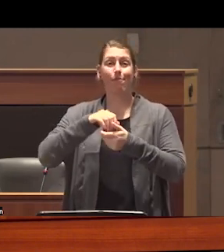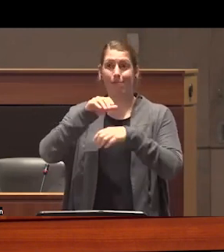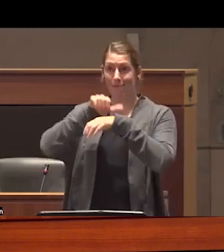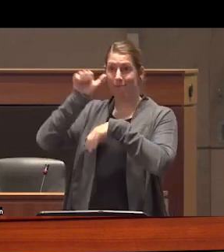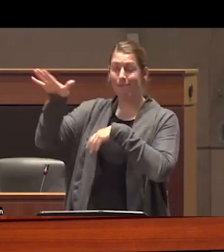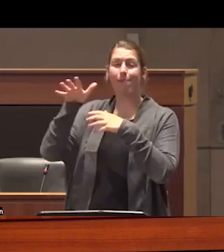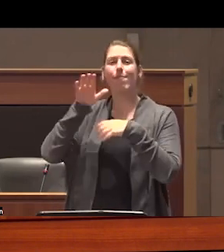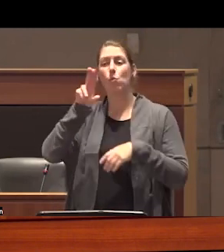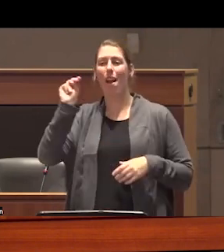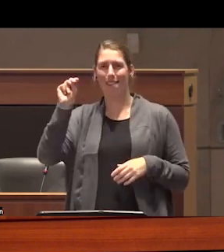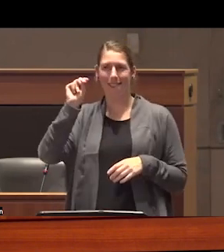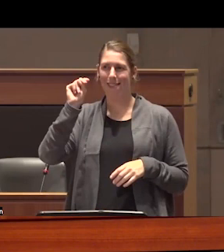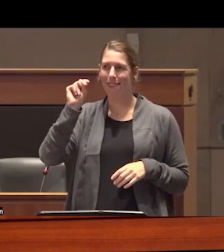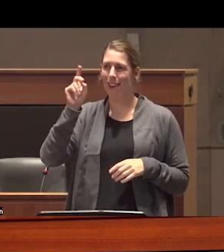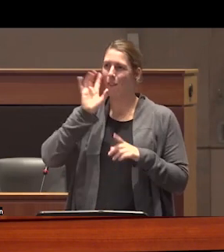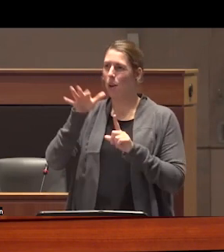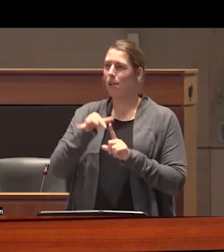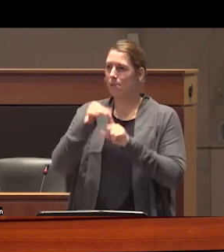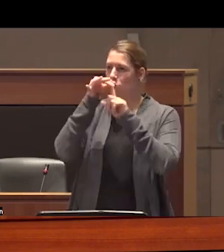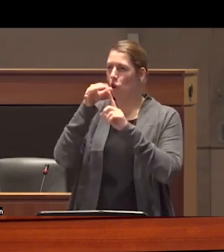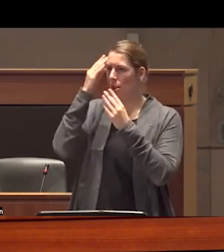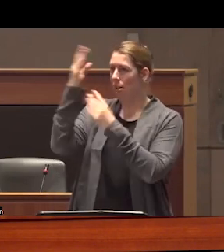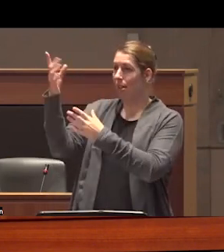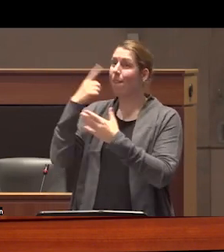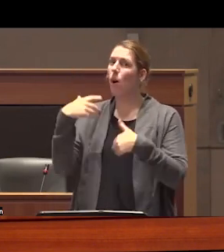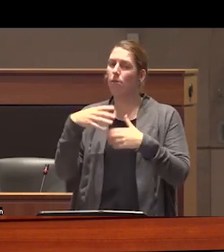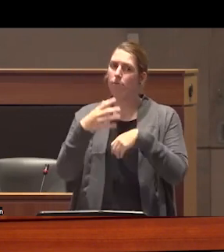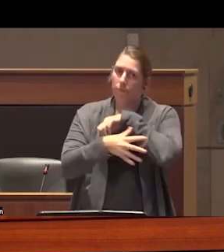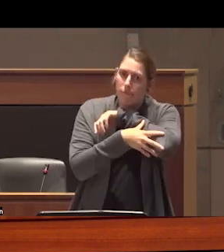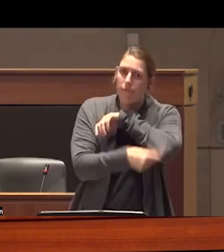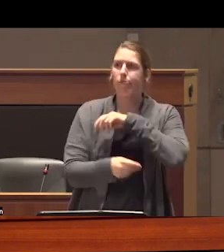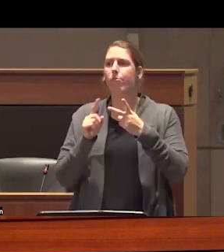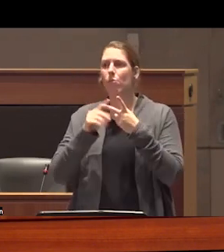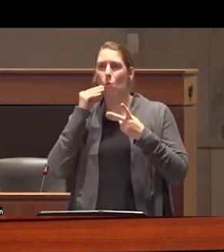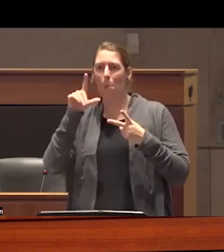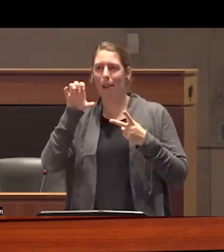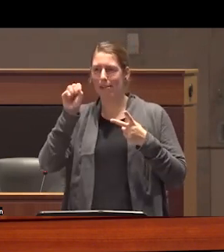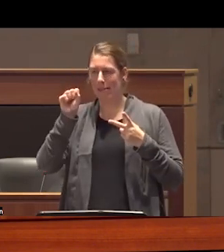State Nations special repure and extreme poverty and homelessness saying as much it details some